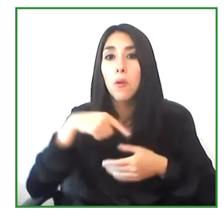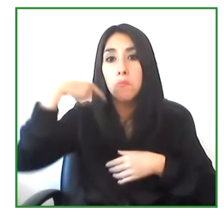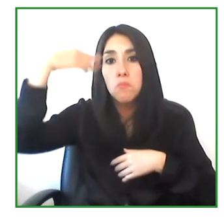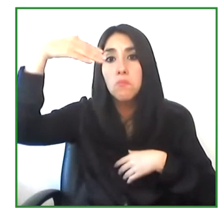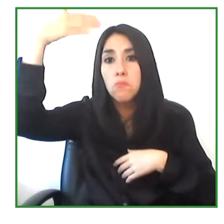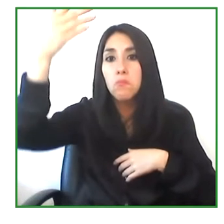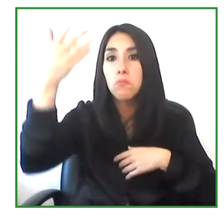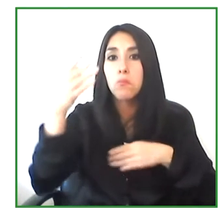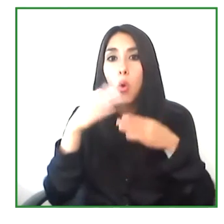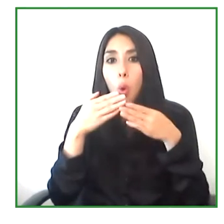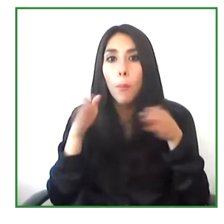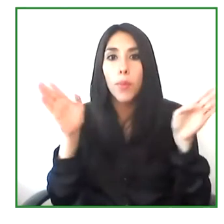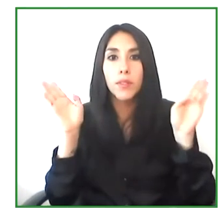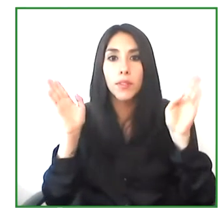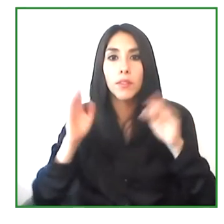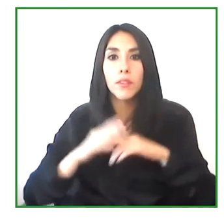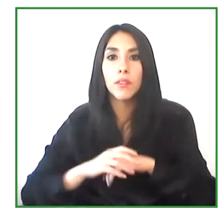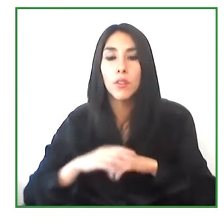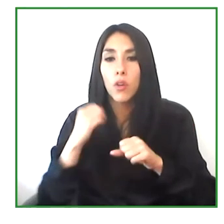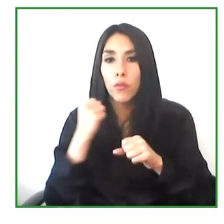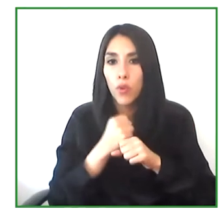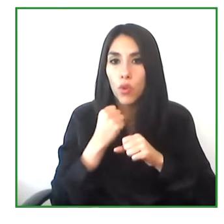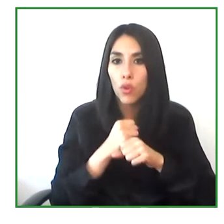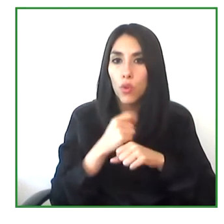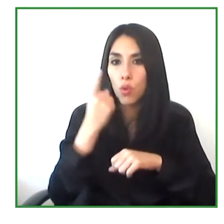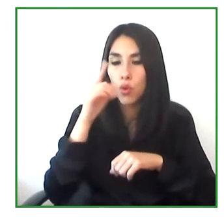to the employment, to the education session,